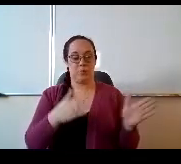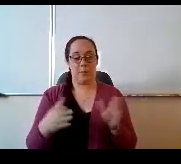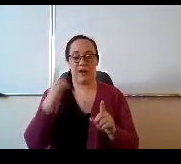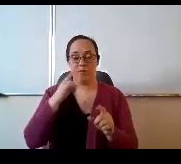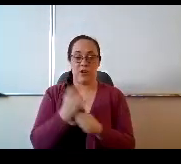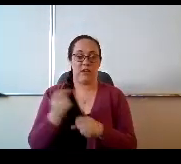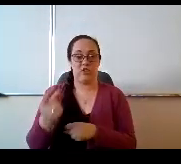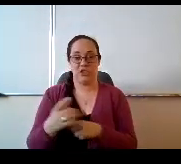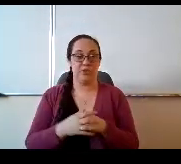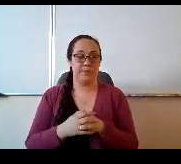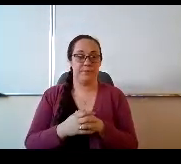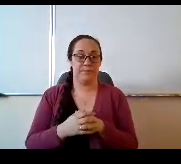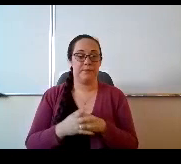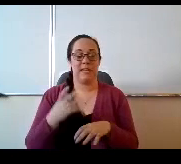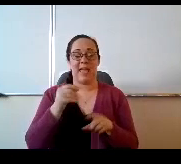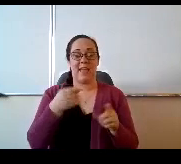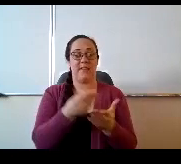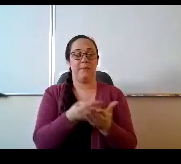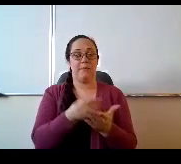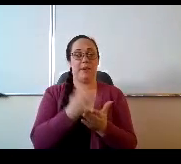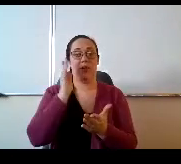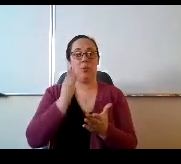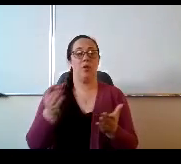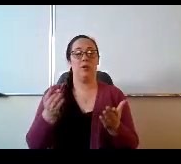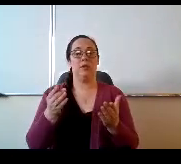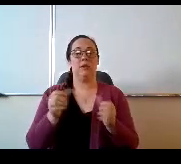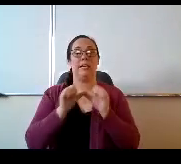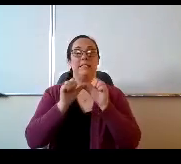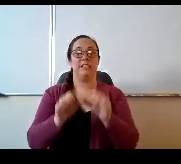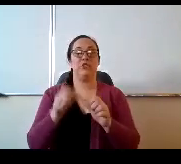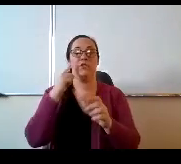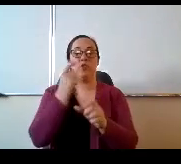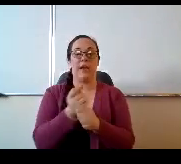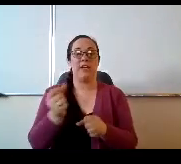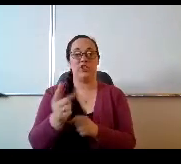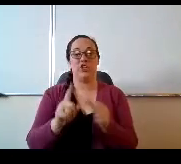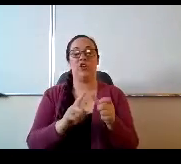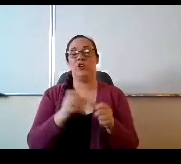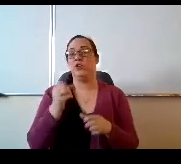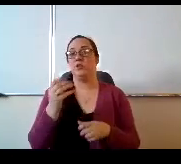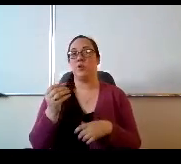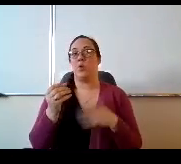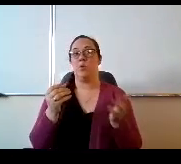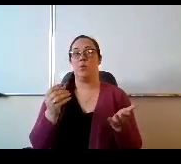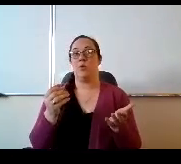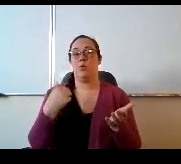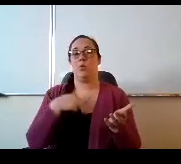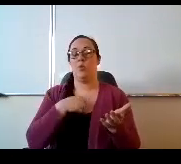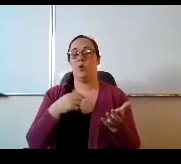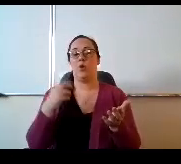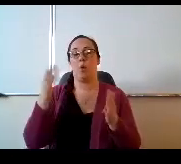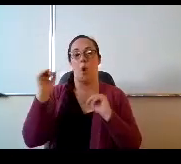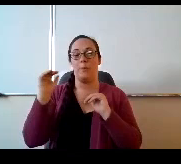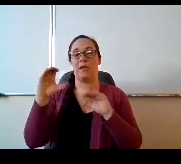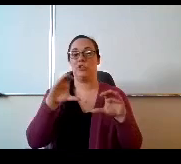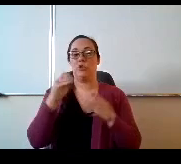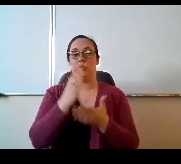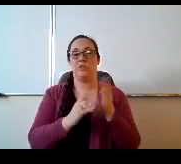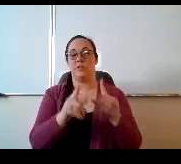And these dollars will continue into next year. And so we're looking at, you know, doing some of these things. The tutoring and things like that.